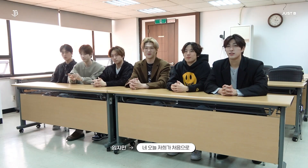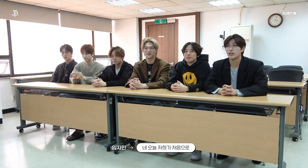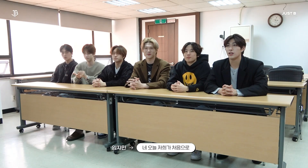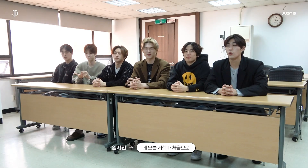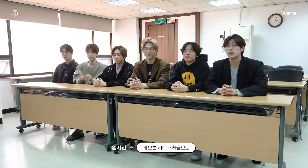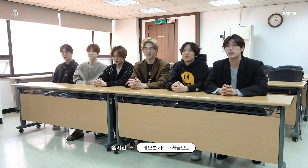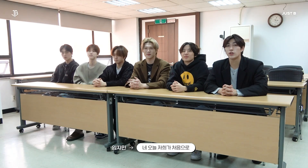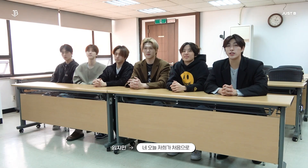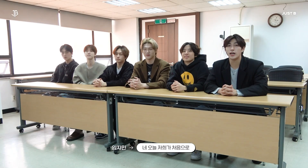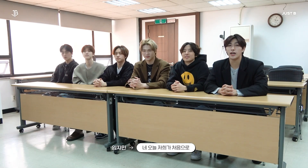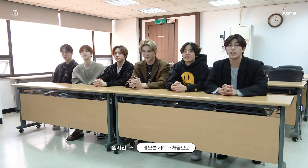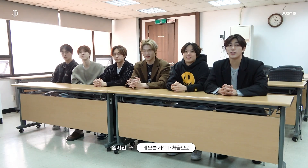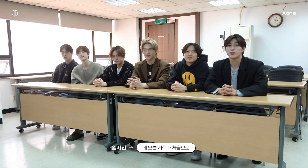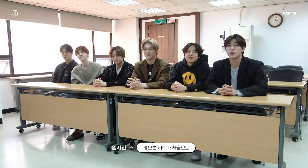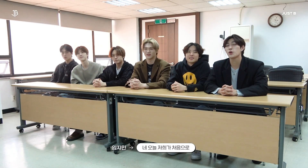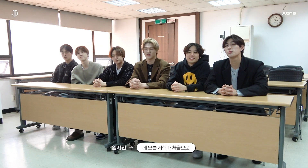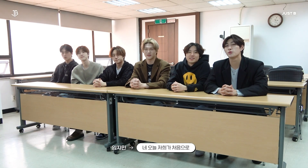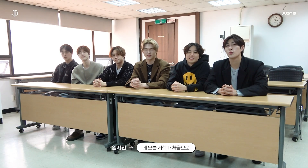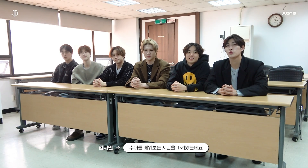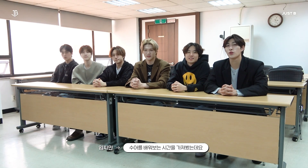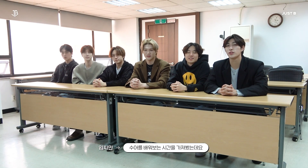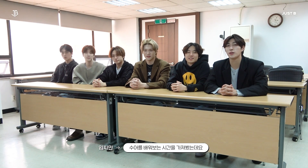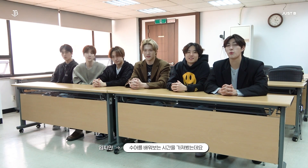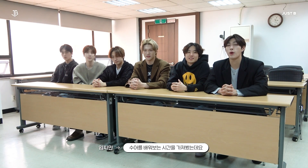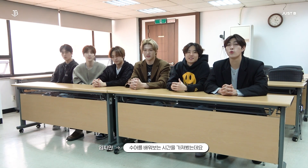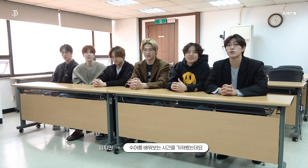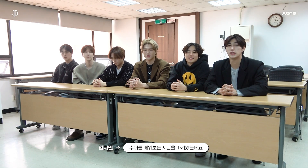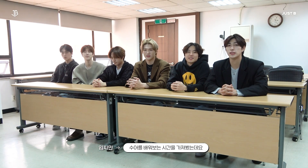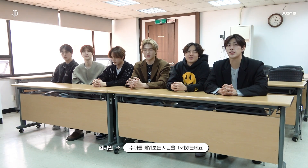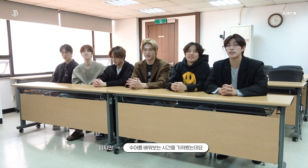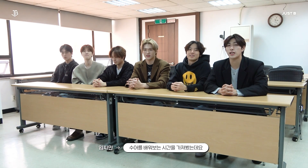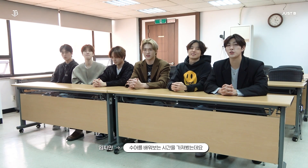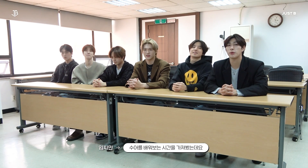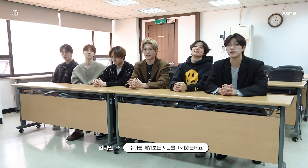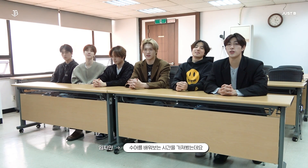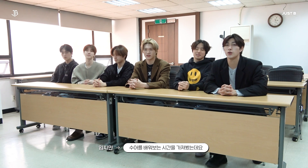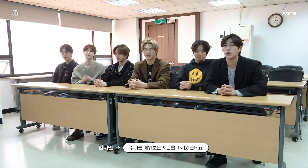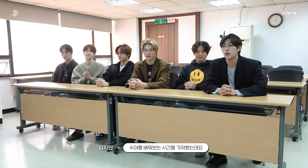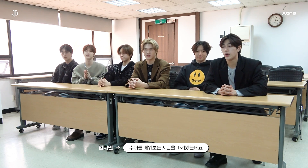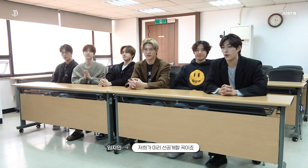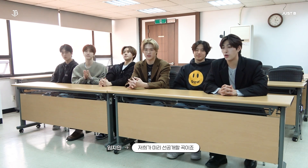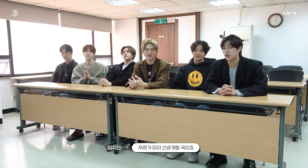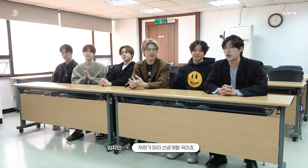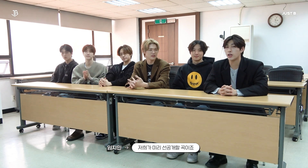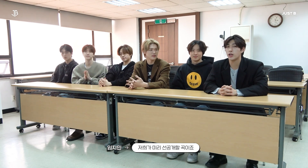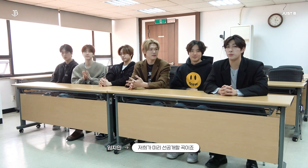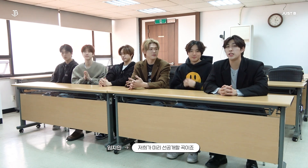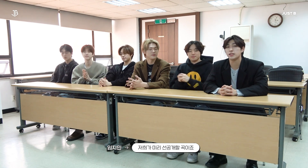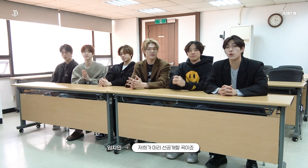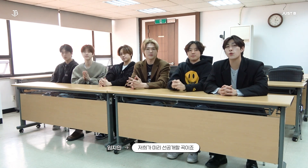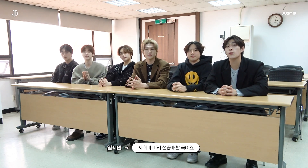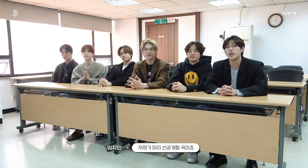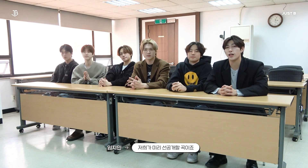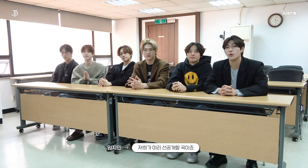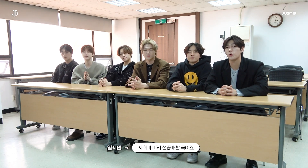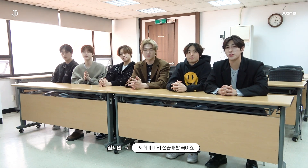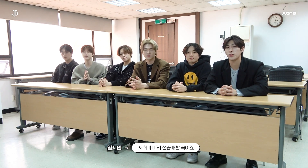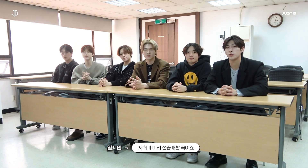Today, we tried learning sign language for the first time It's for our pre-release song